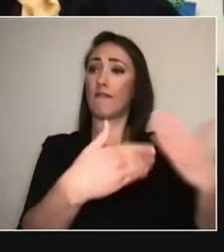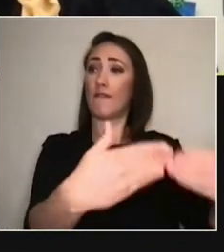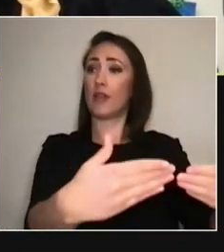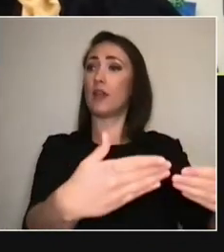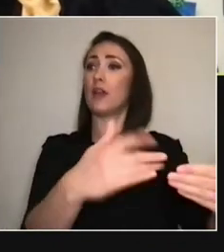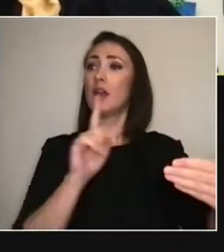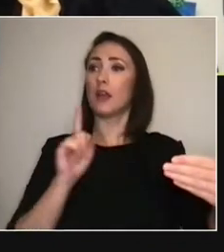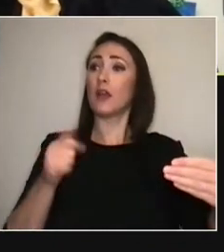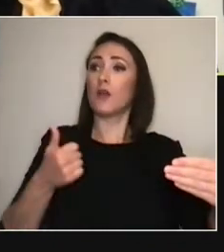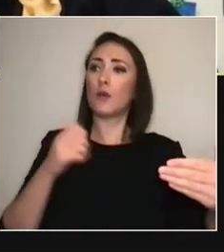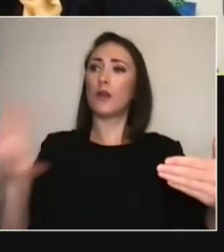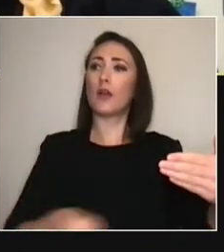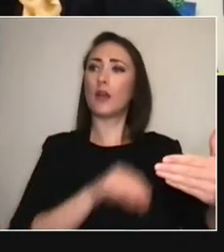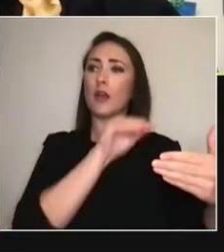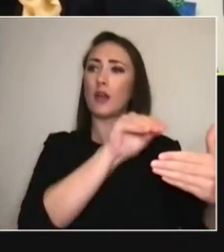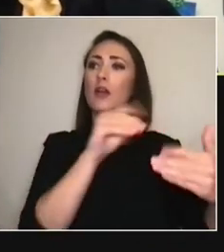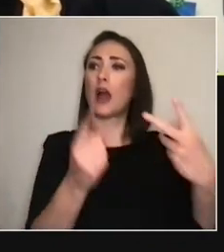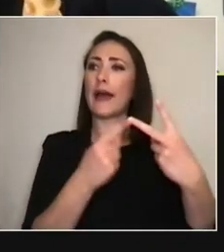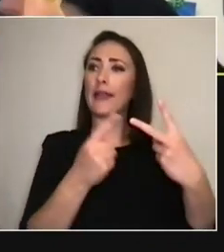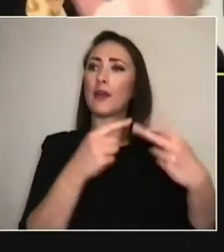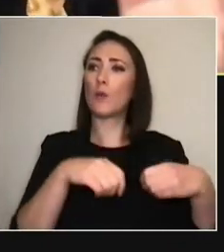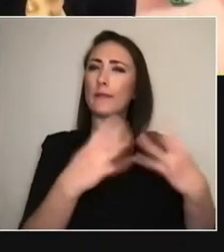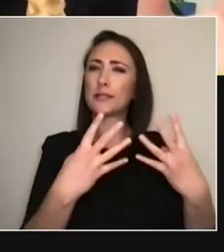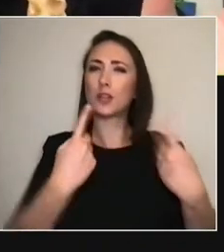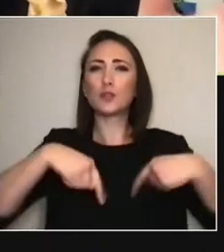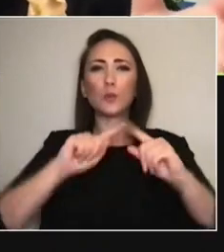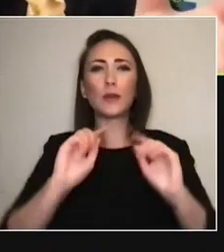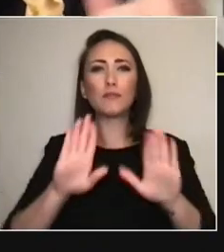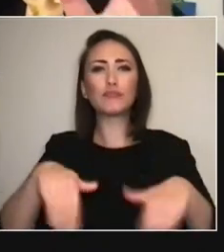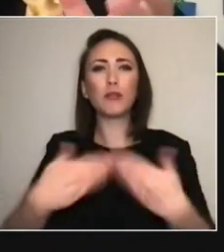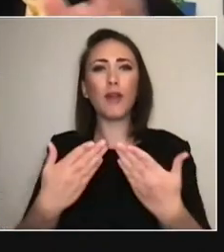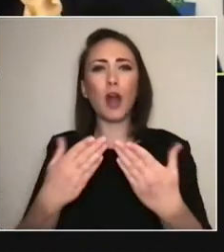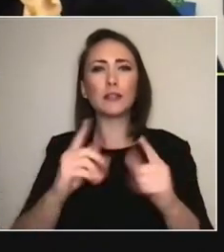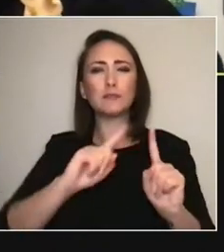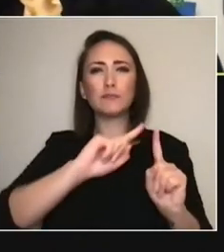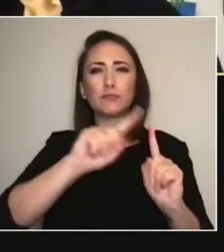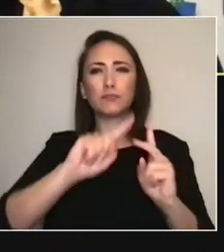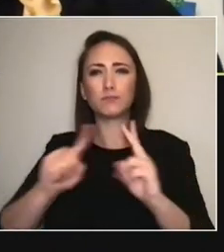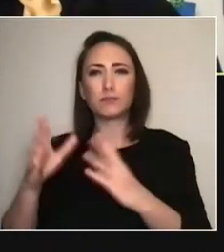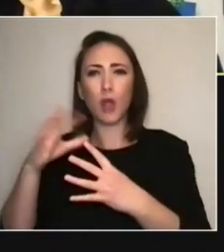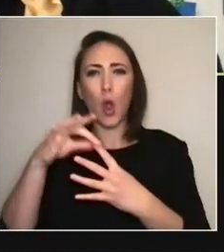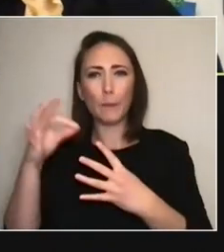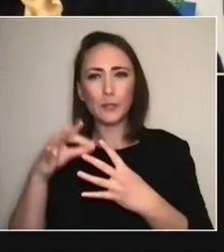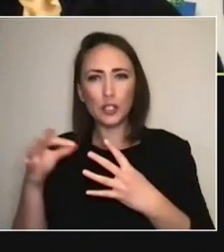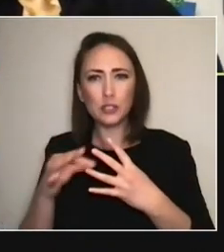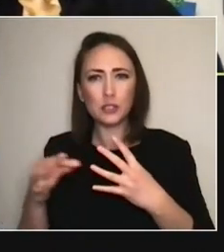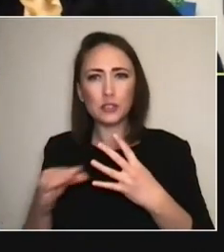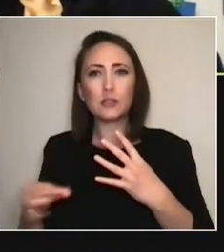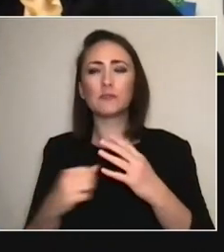So, I think it was about providing options and having that kind of open dialogue of,